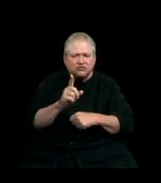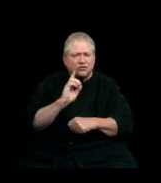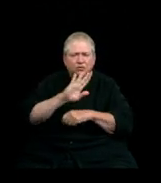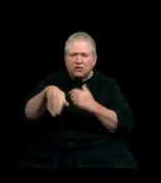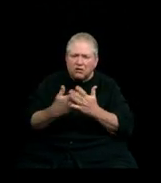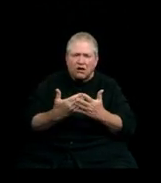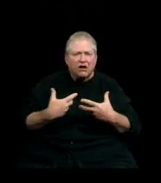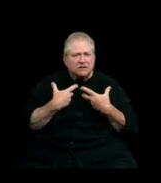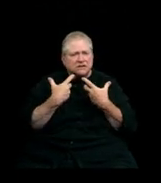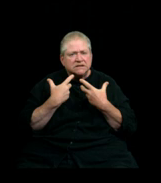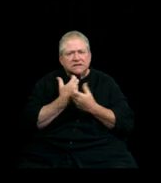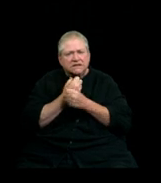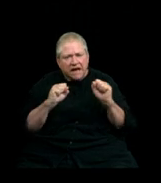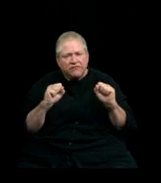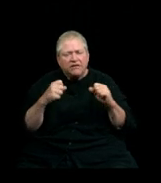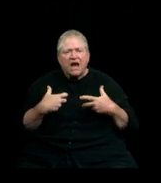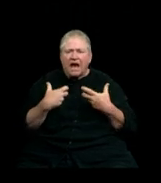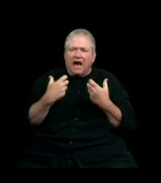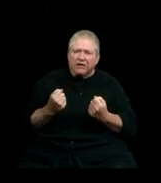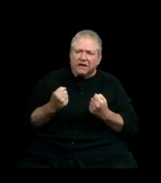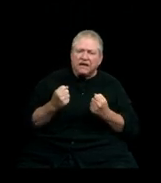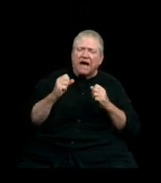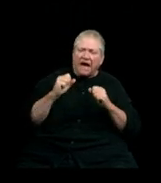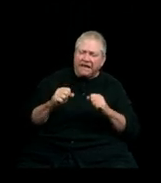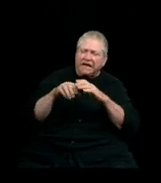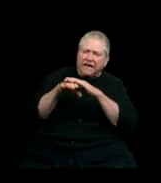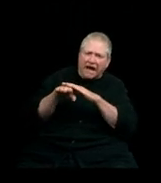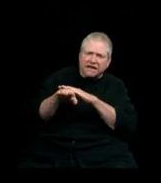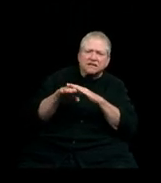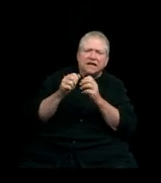healthy, and has access to all of the resources we need.